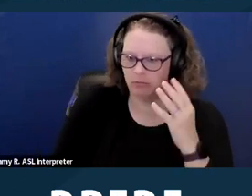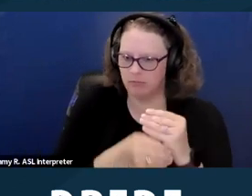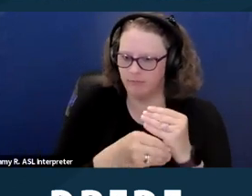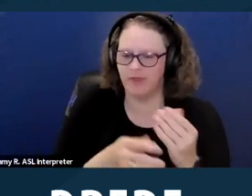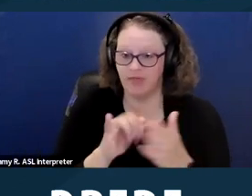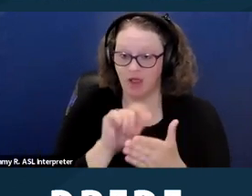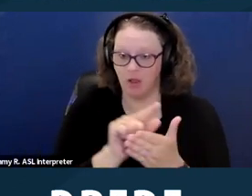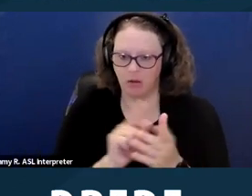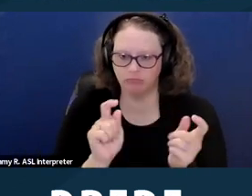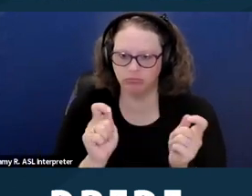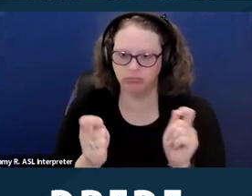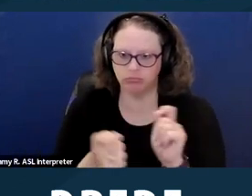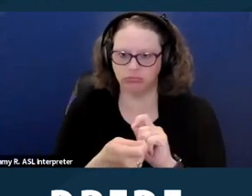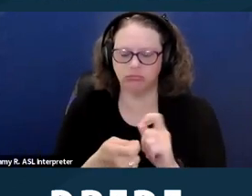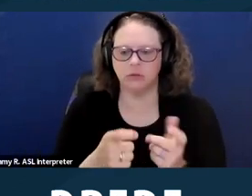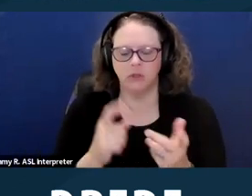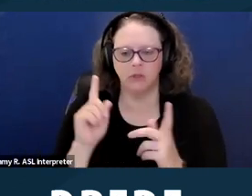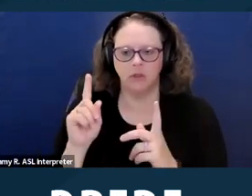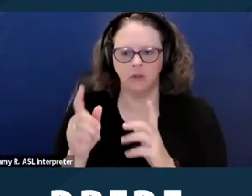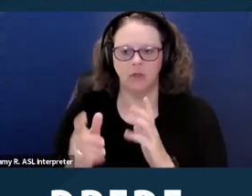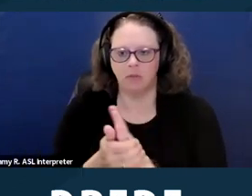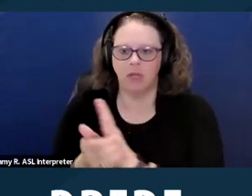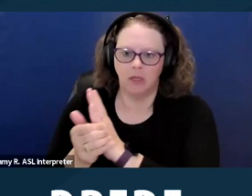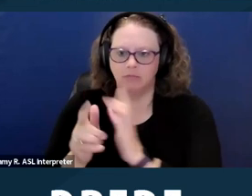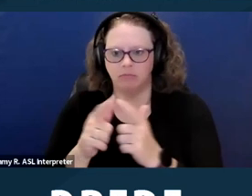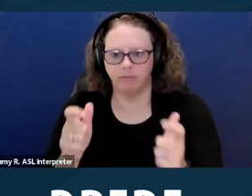and there's a lot of advocacy around limiting the use